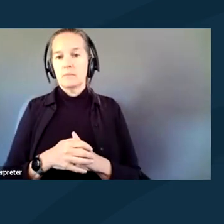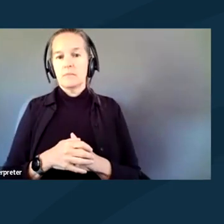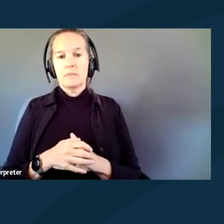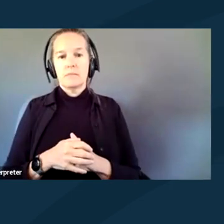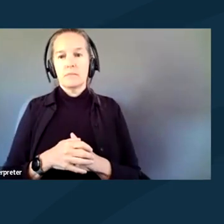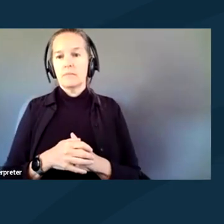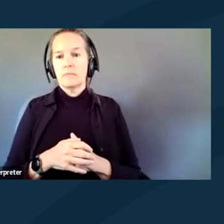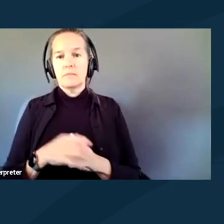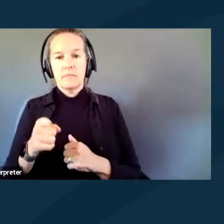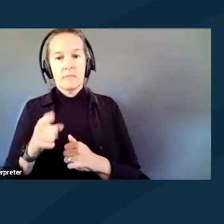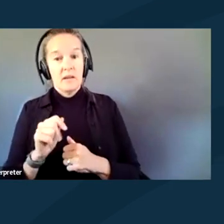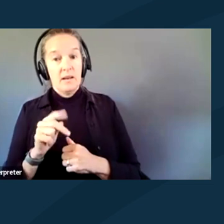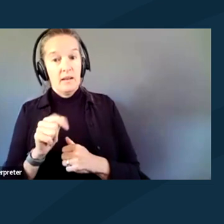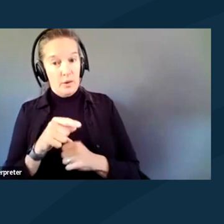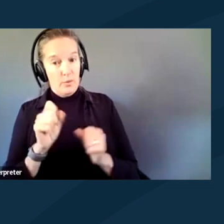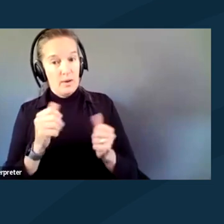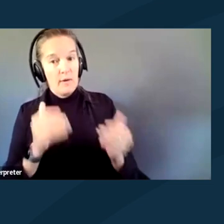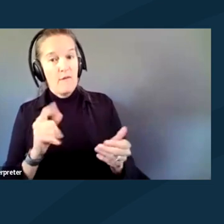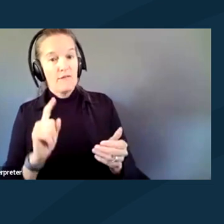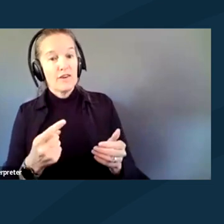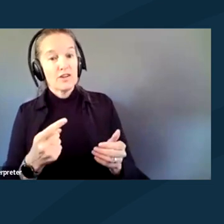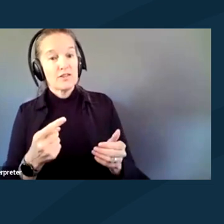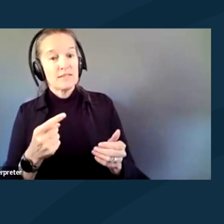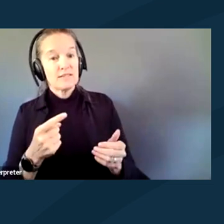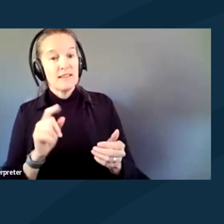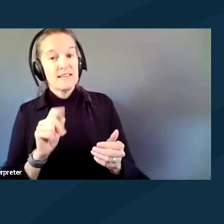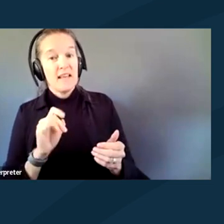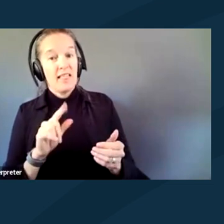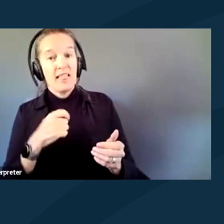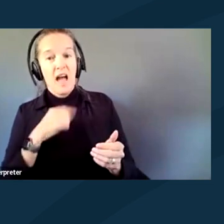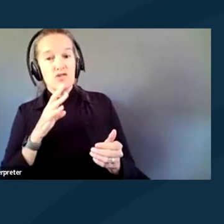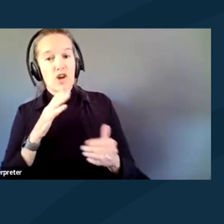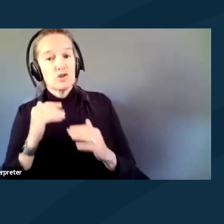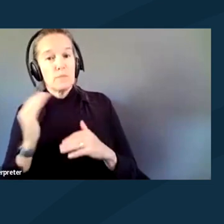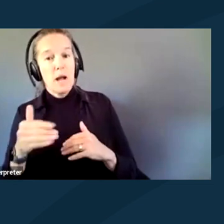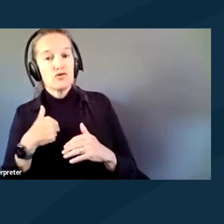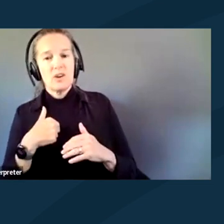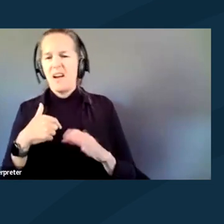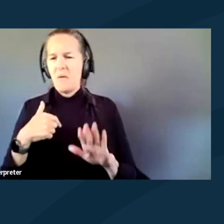You could go first, Adele. I talk too much and- ADELE: Okay. Well, I know you had a lot of really interesting things